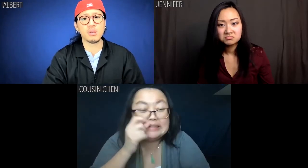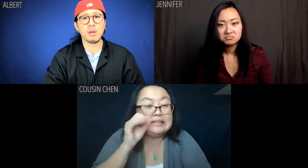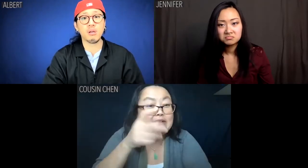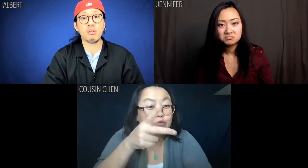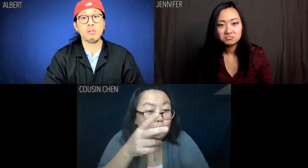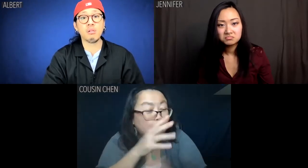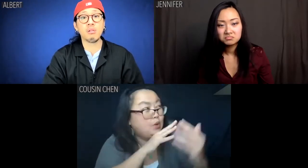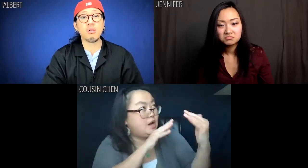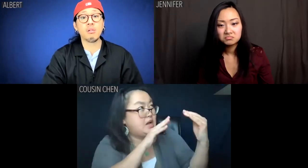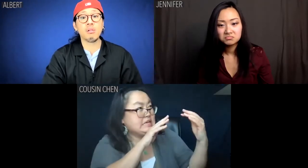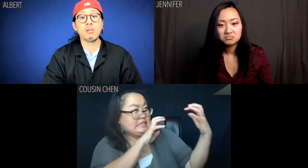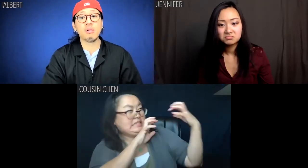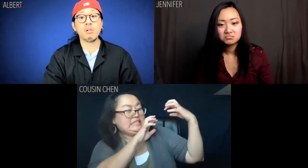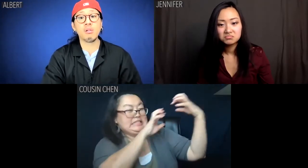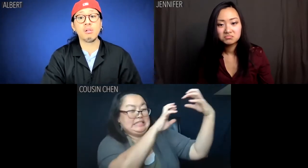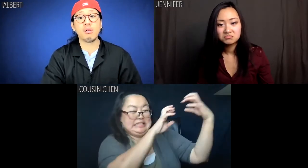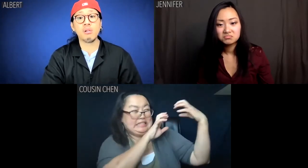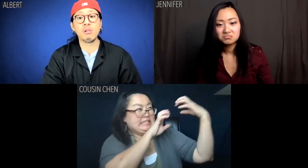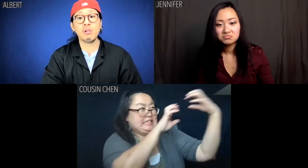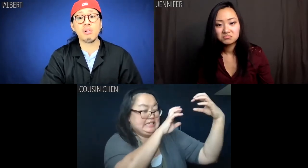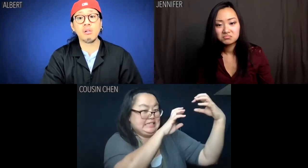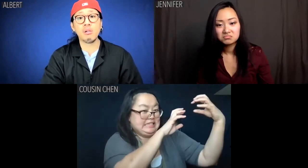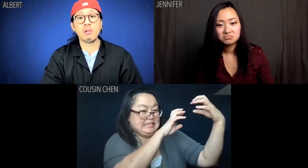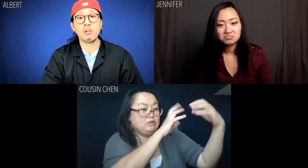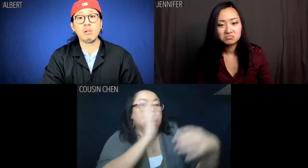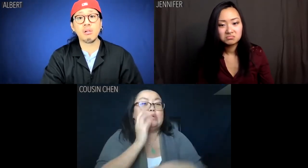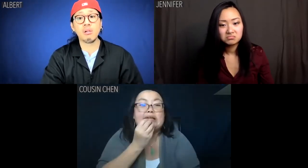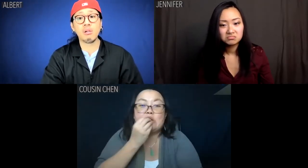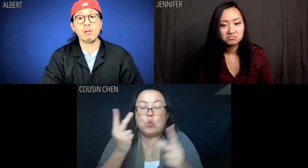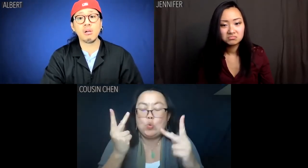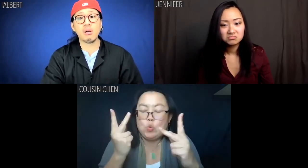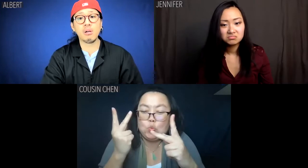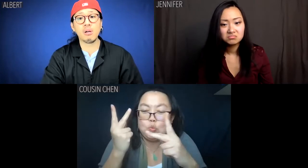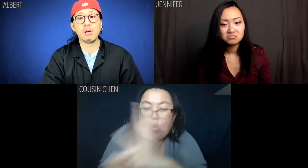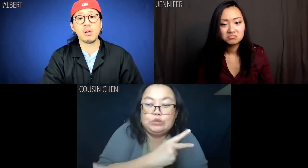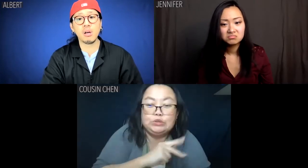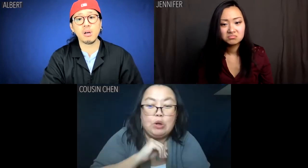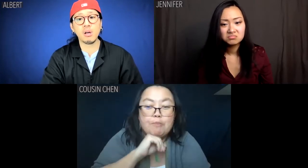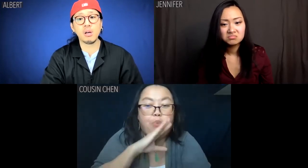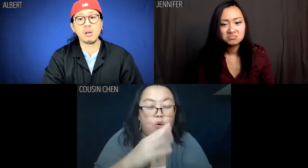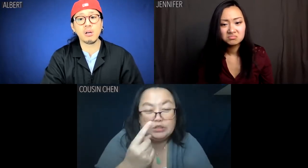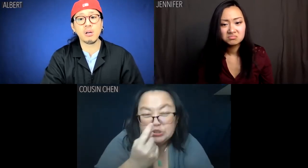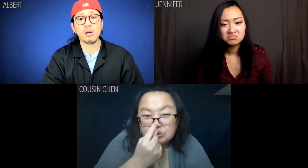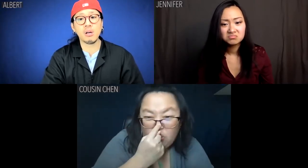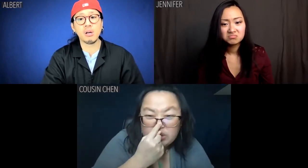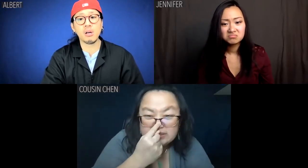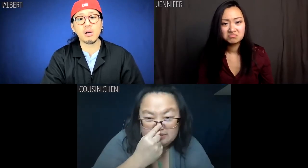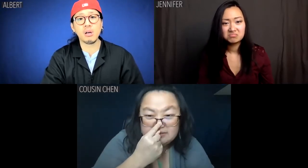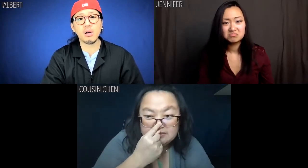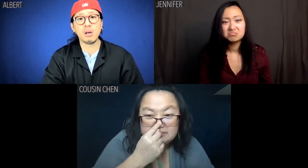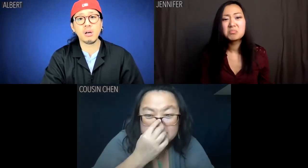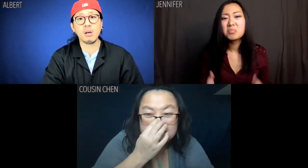But if you run afoul of the government, you will eat the worst pork snout.